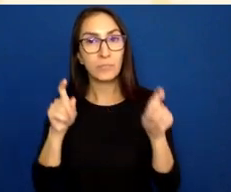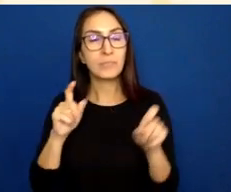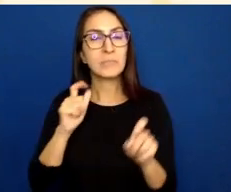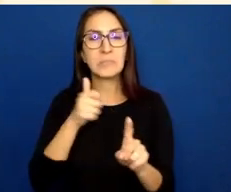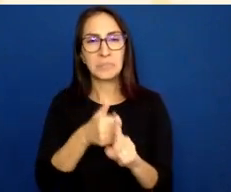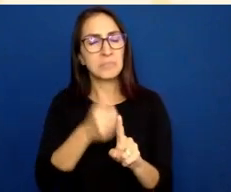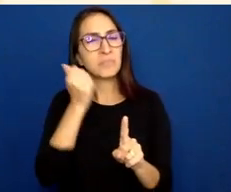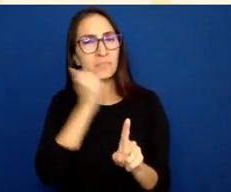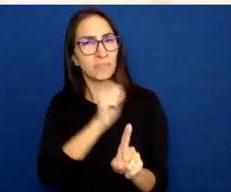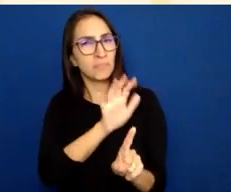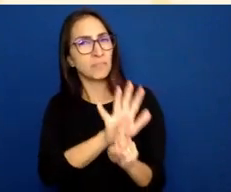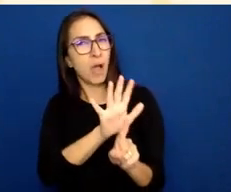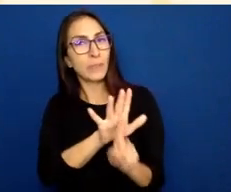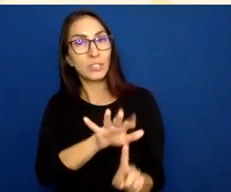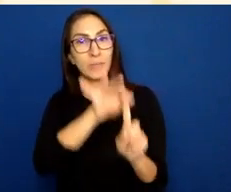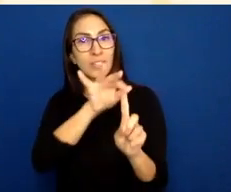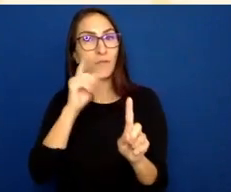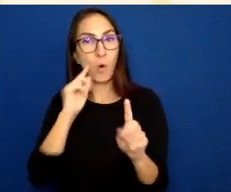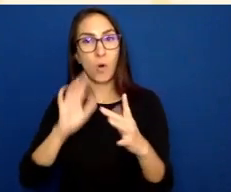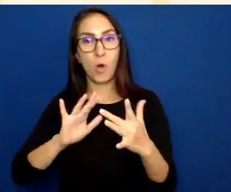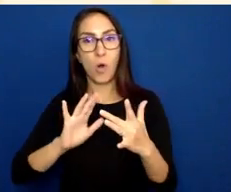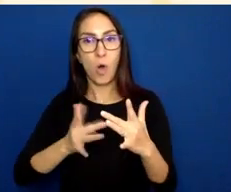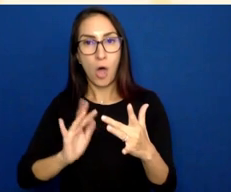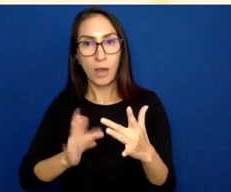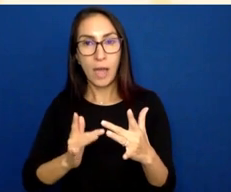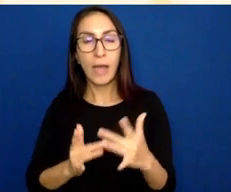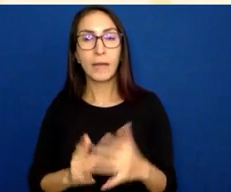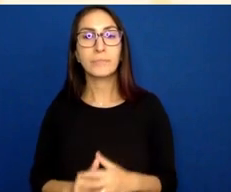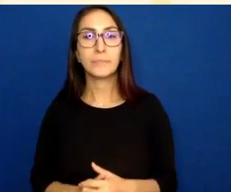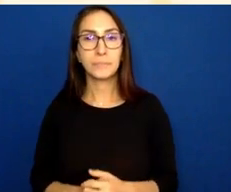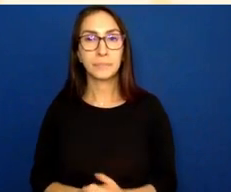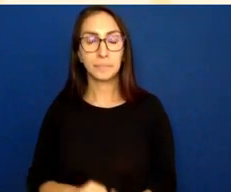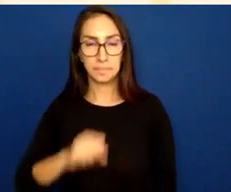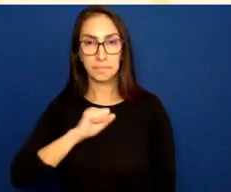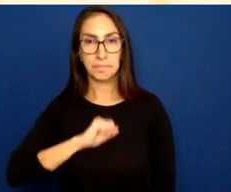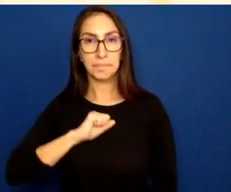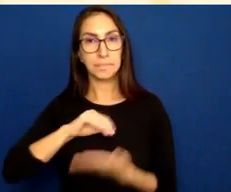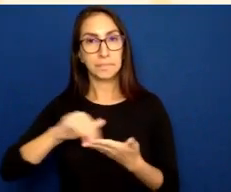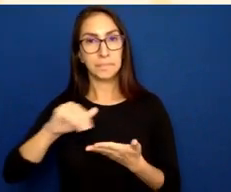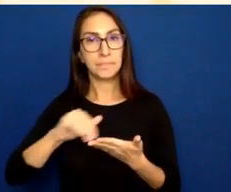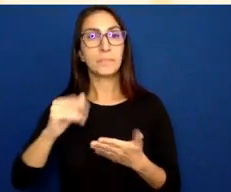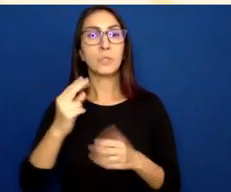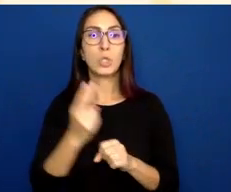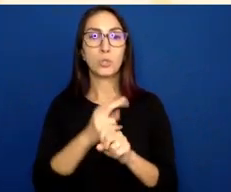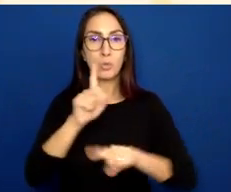especially in online learning, use different types of questions.